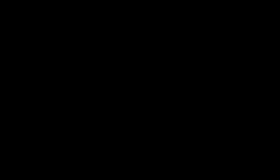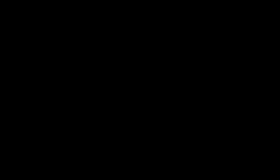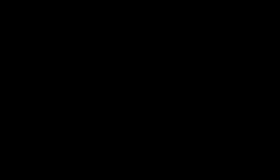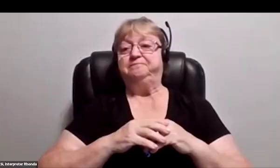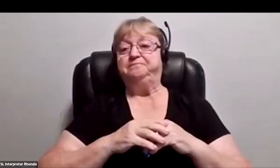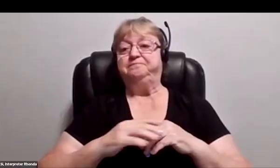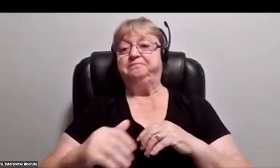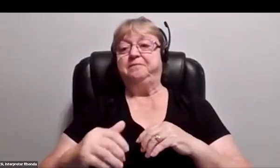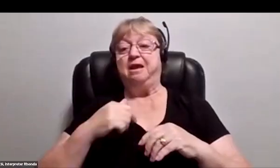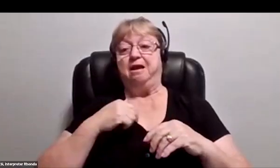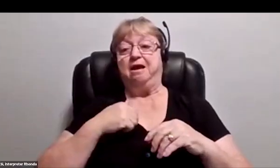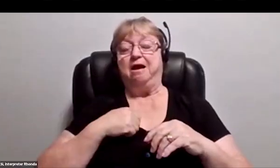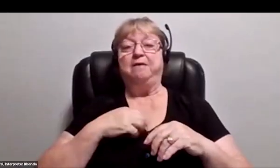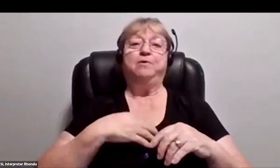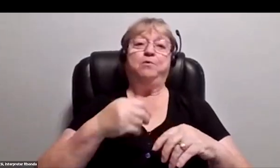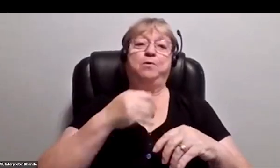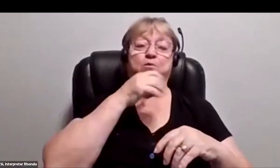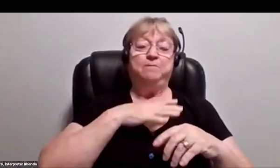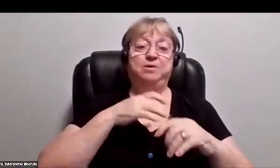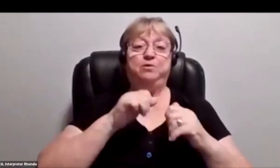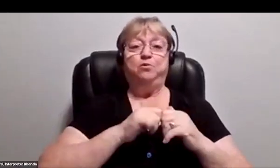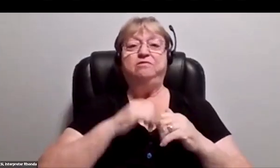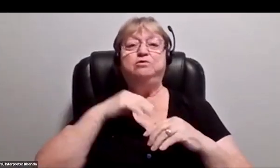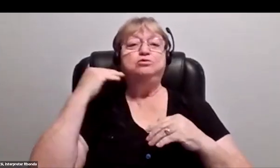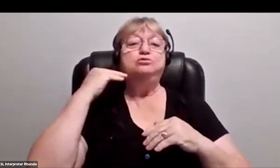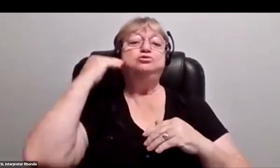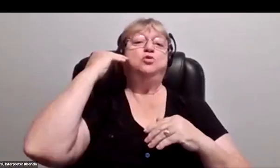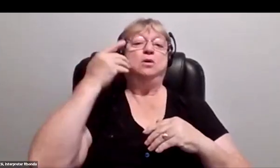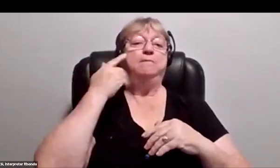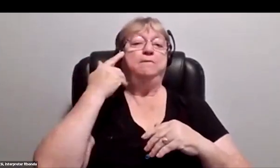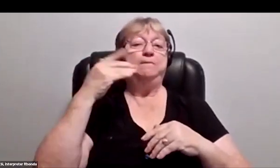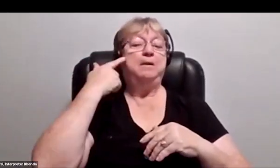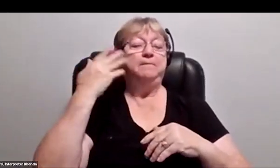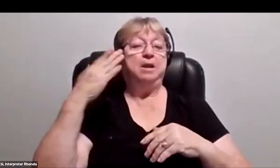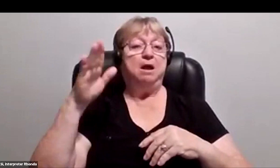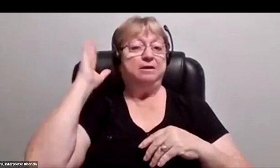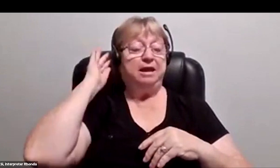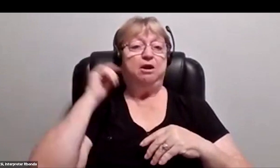I am a Caucasian woman with short blonde hair and pronounced she/her.